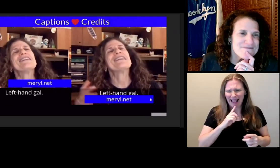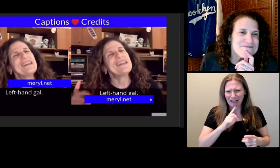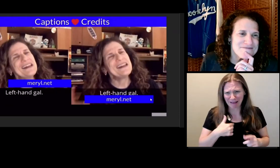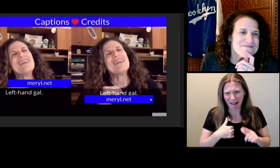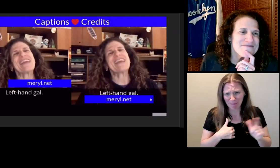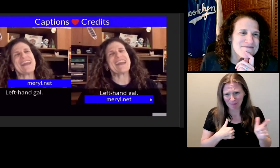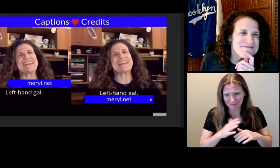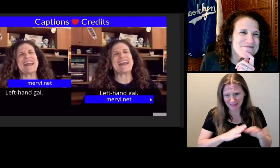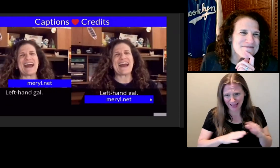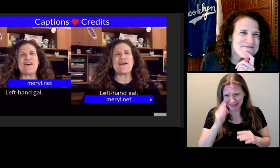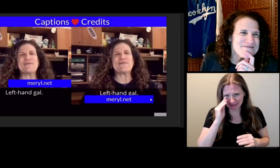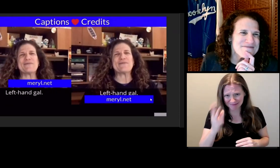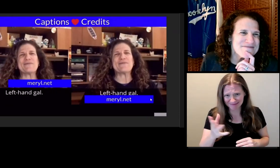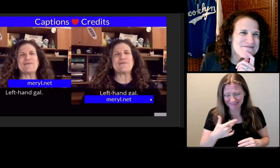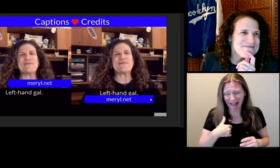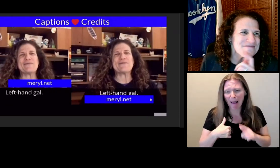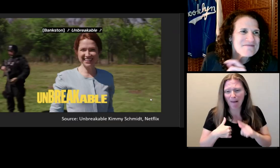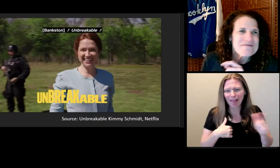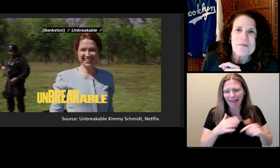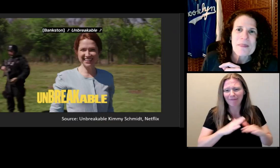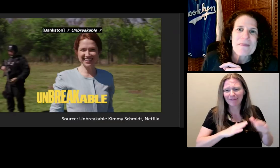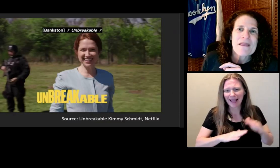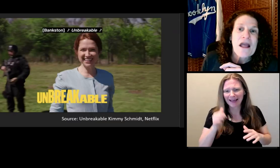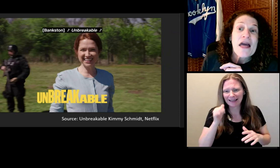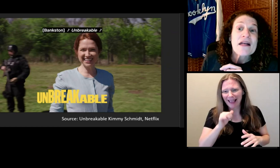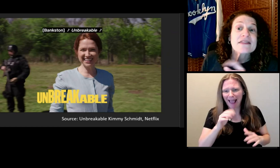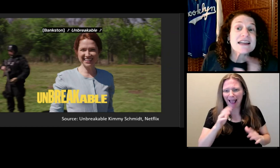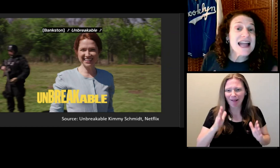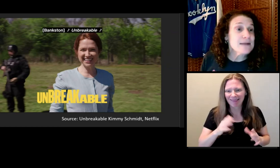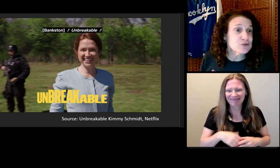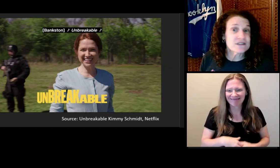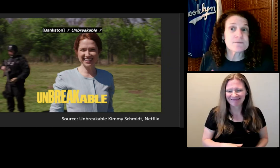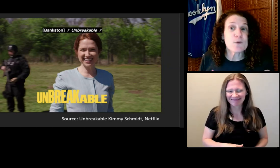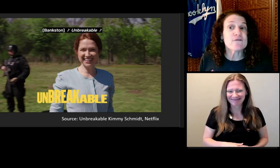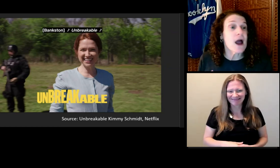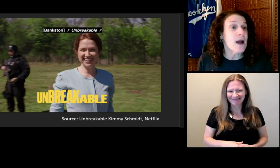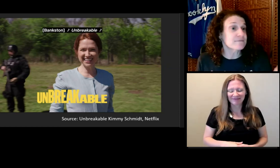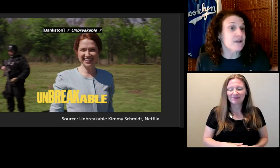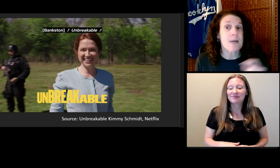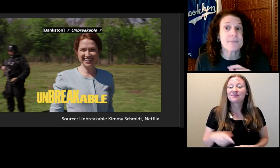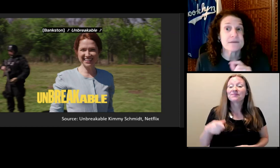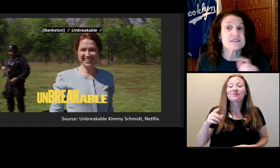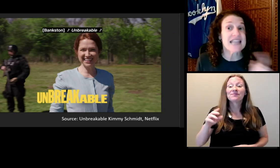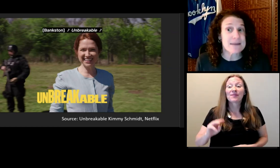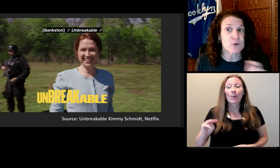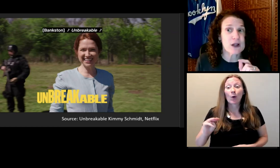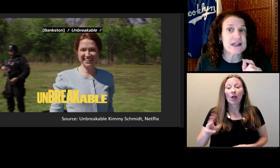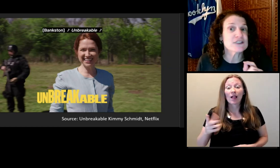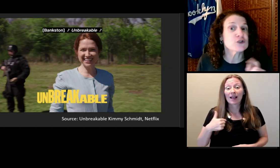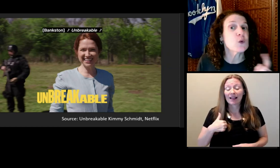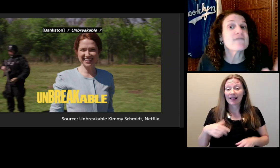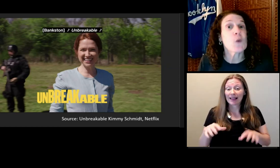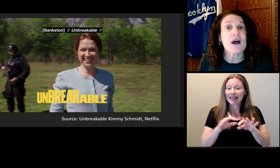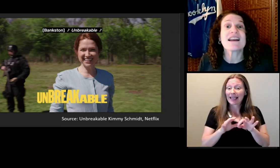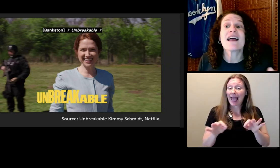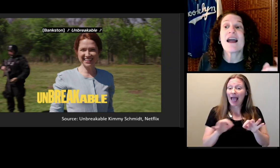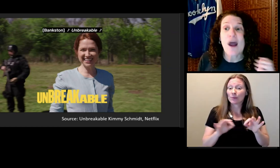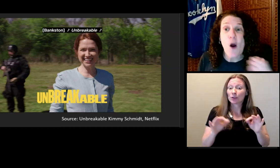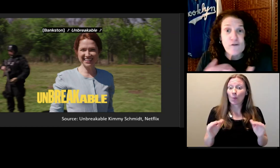Left hand gal! The captions move up temporarily to avoid overlapping with the title on the screen.